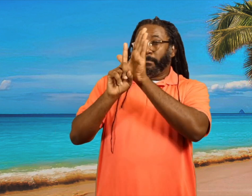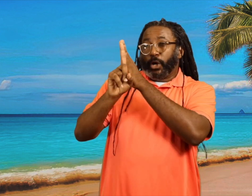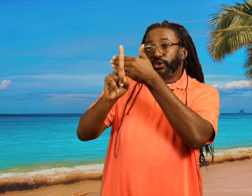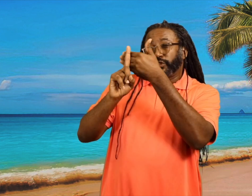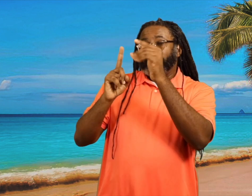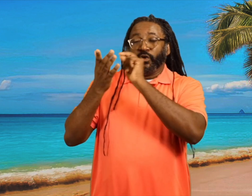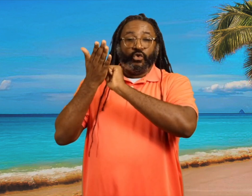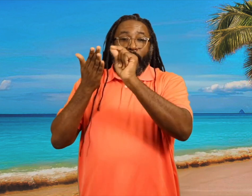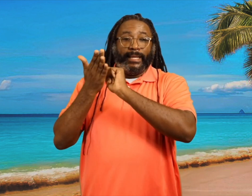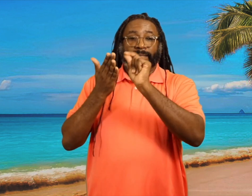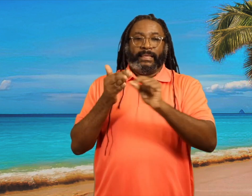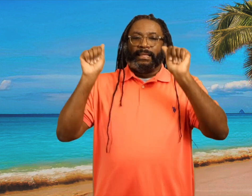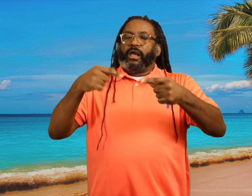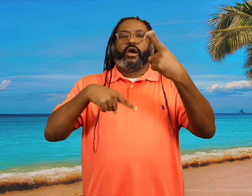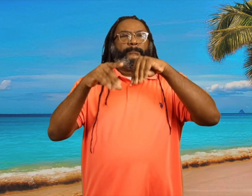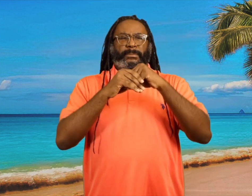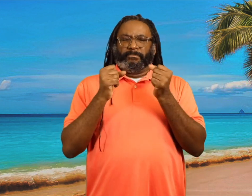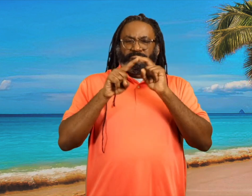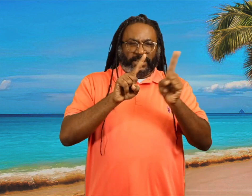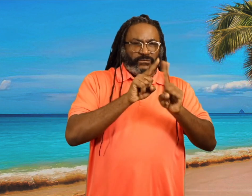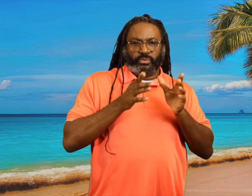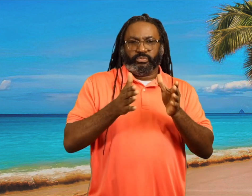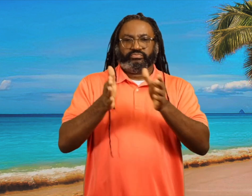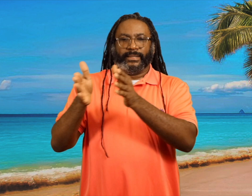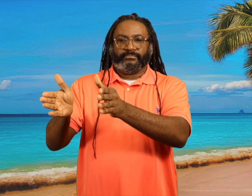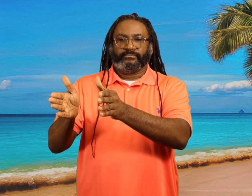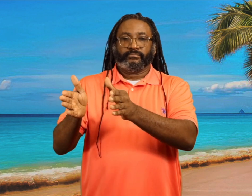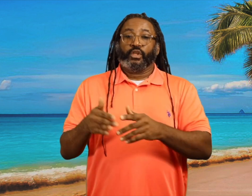Persuasive writing can come in many different forms.